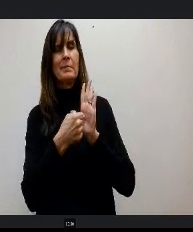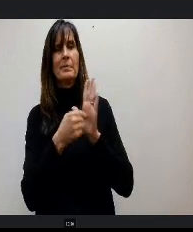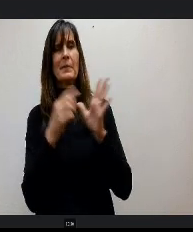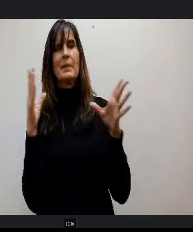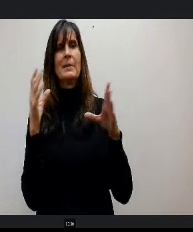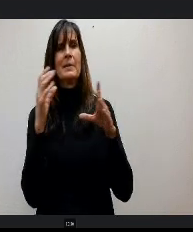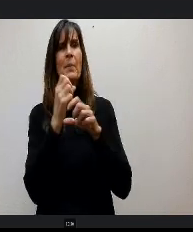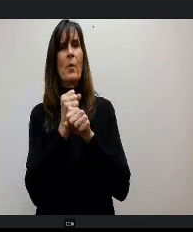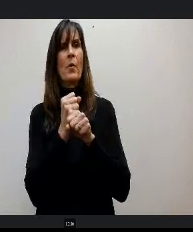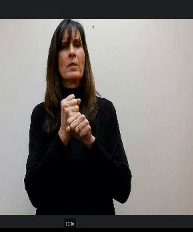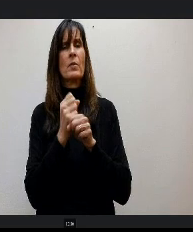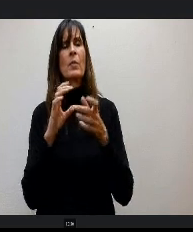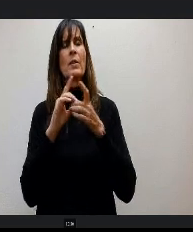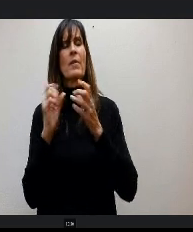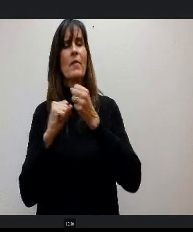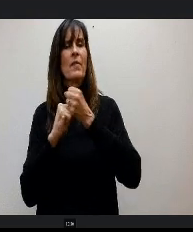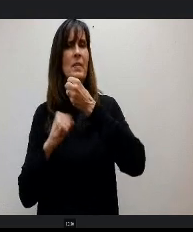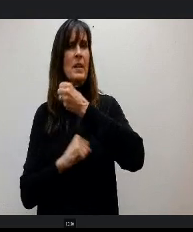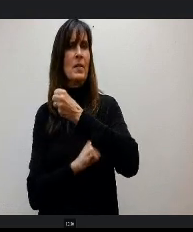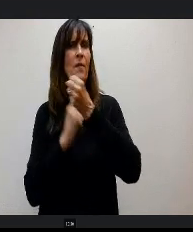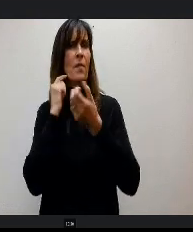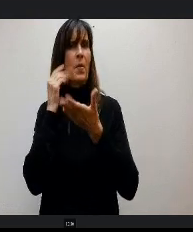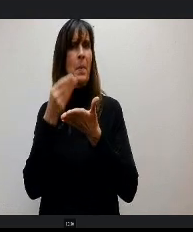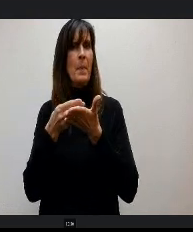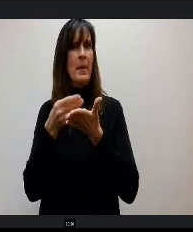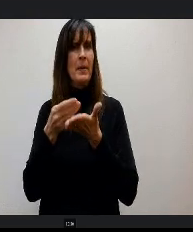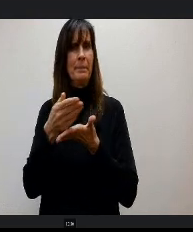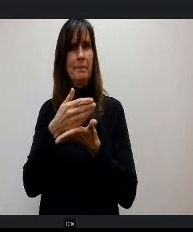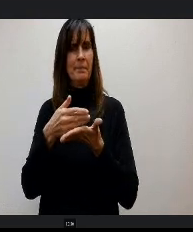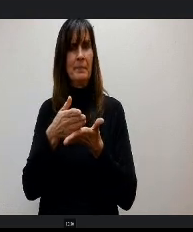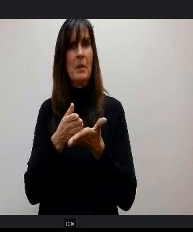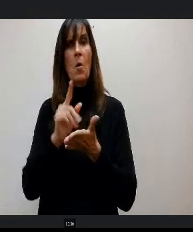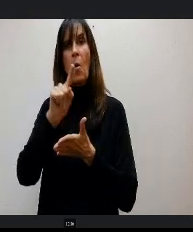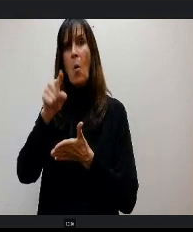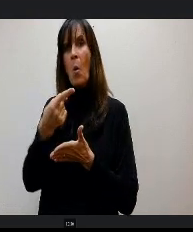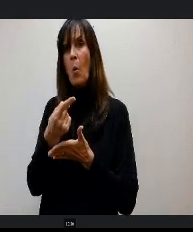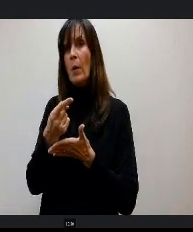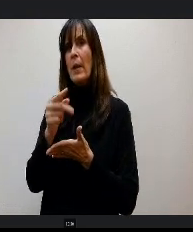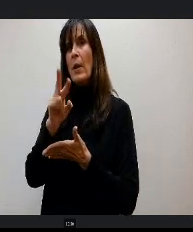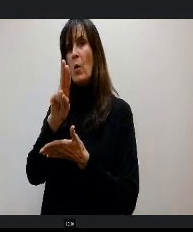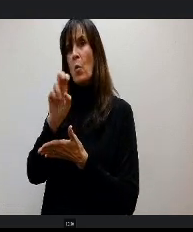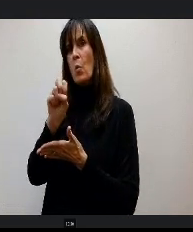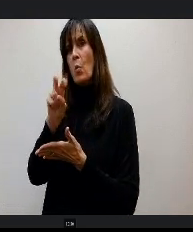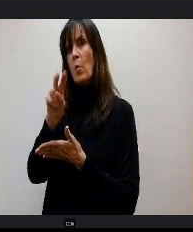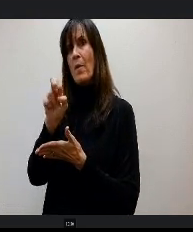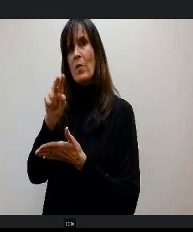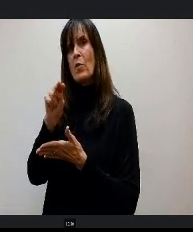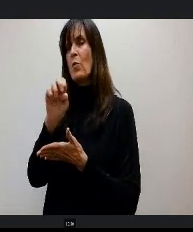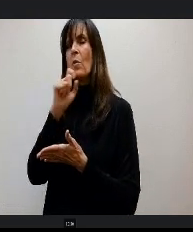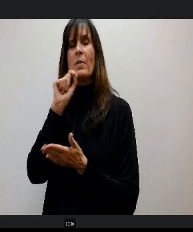foundation for that budget only revenue e. So not talking about cuts we've made elsewhere, just what